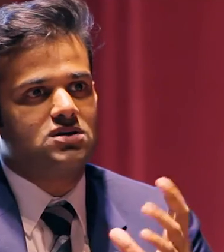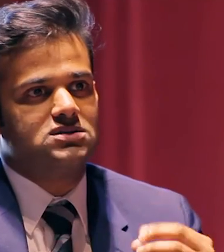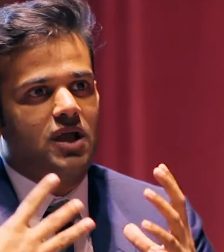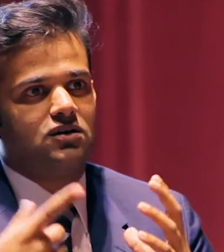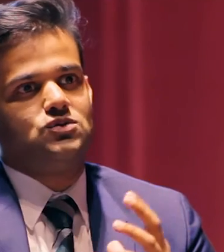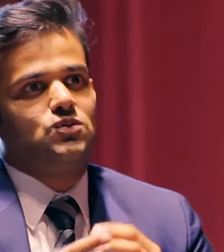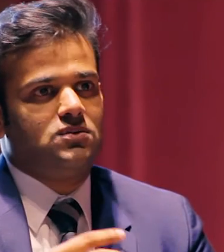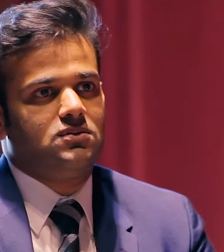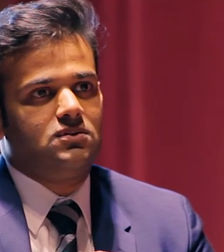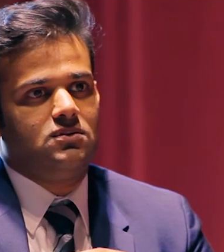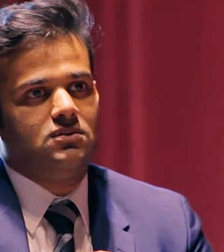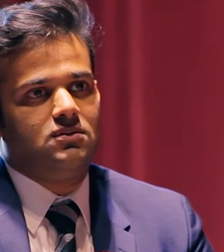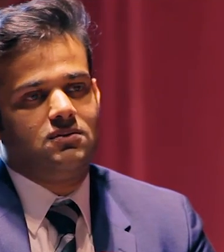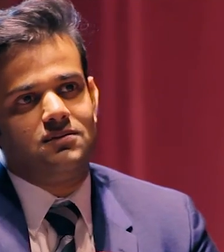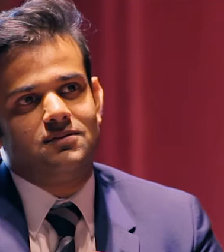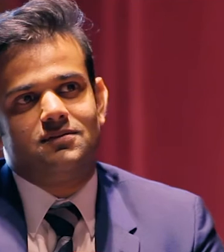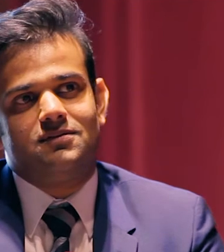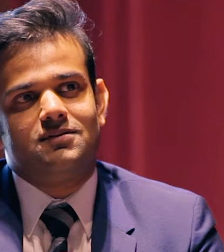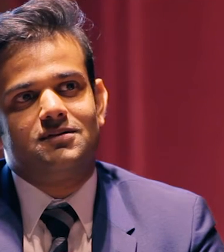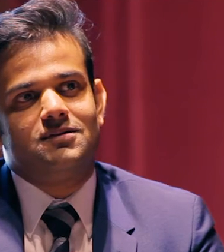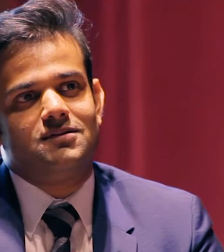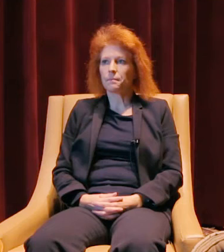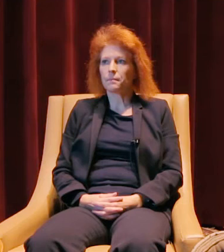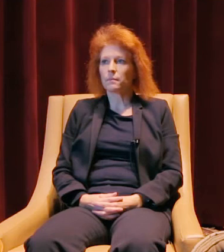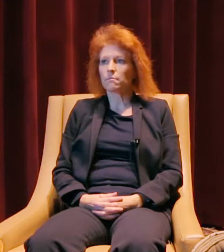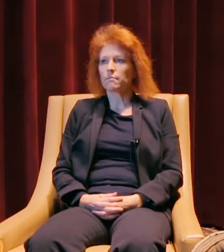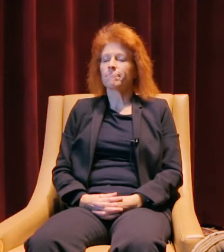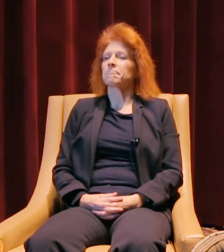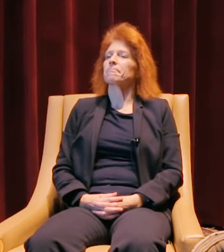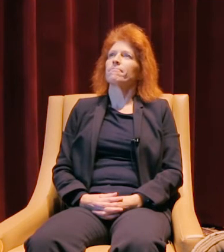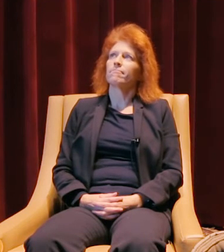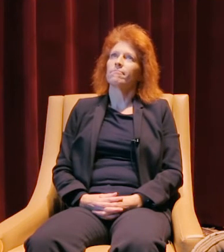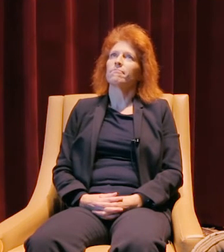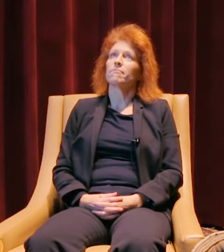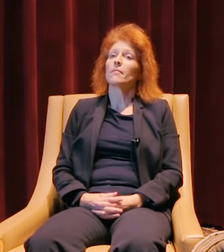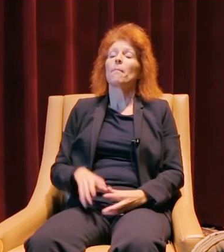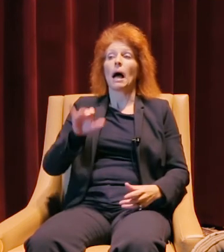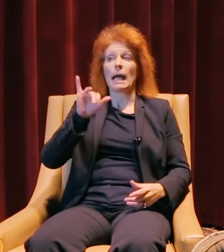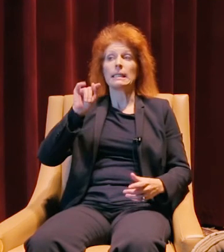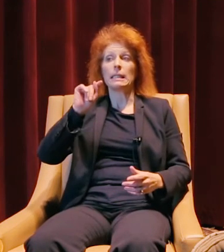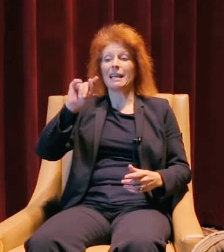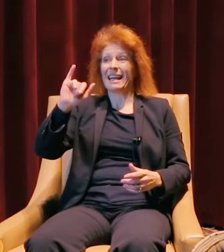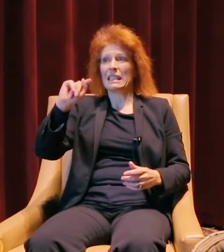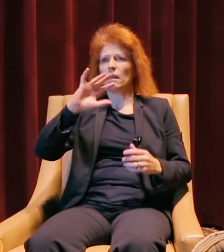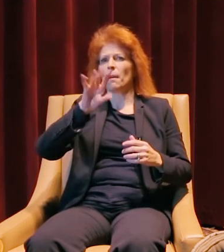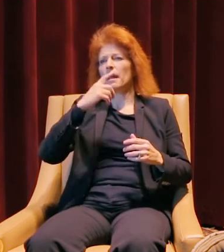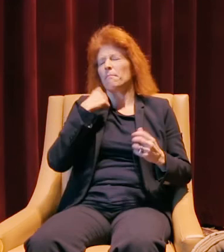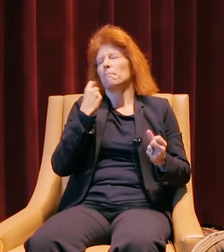Who are your role models, who's inspired you? In my IT company, that I've had for decades,